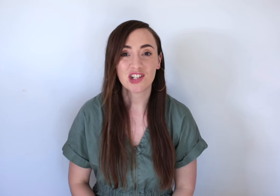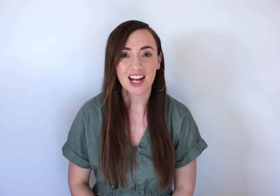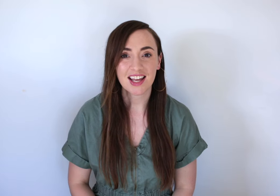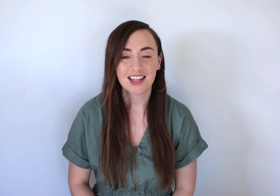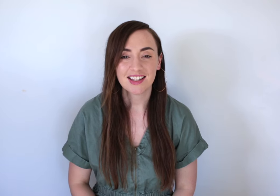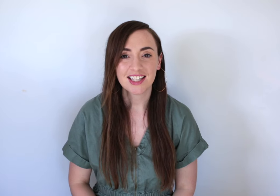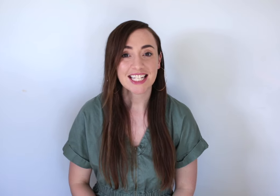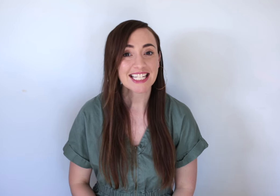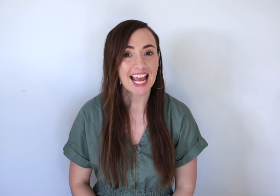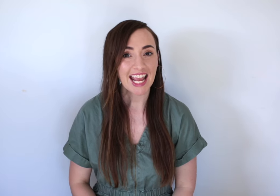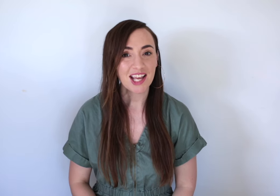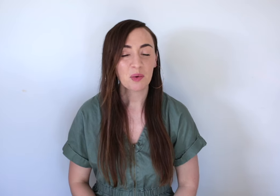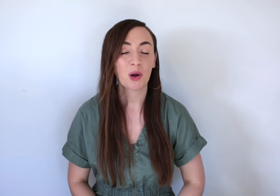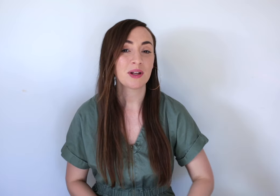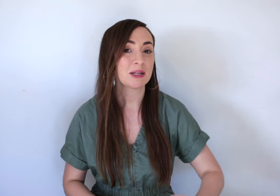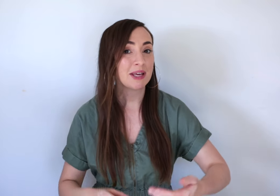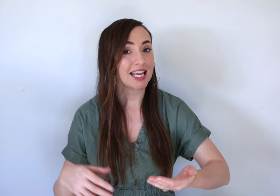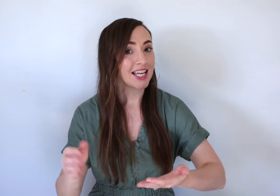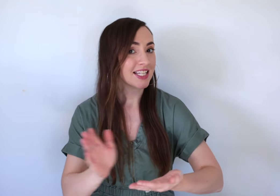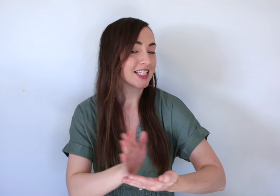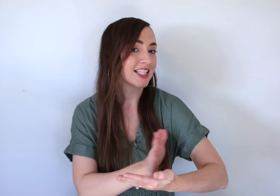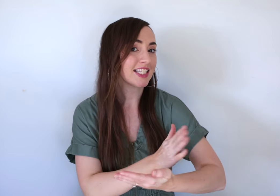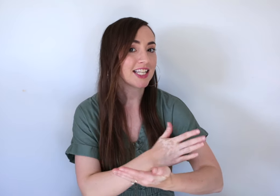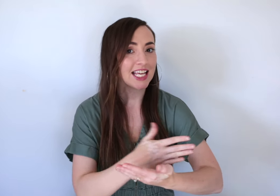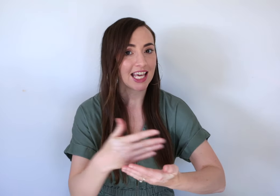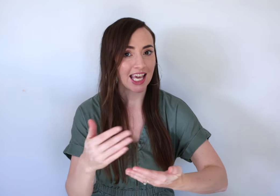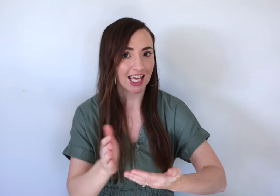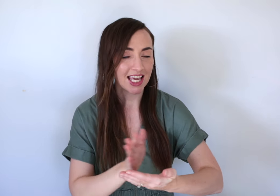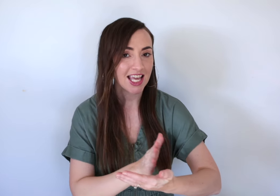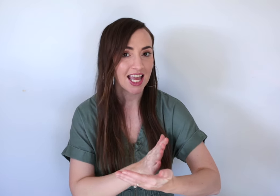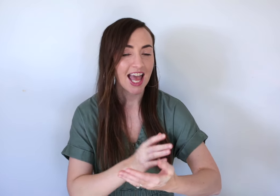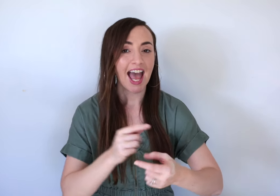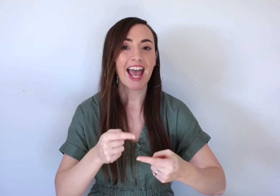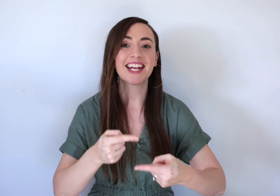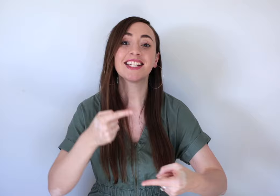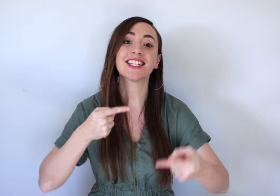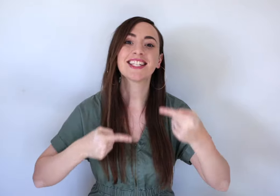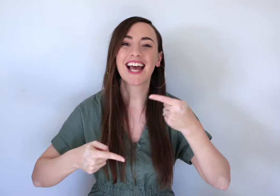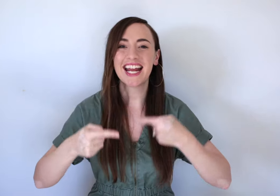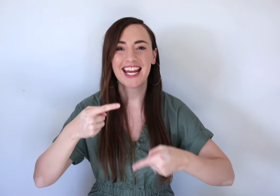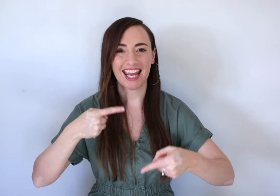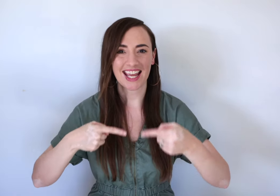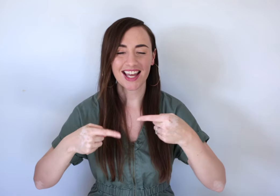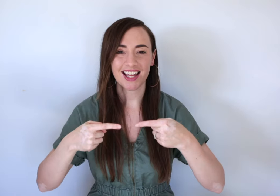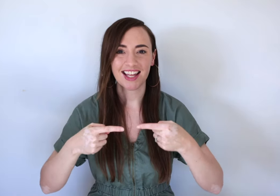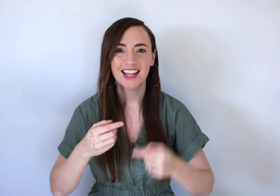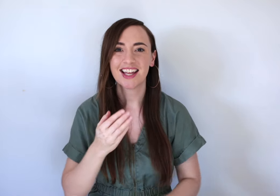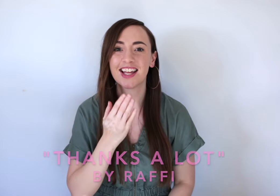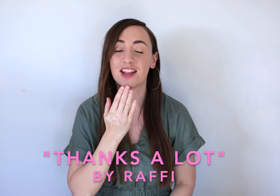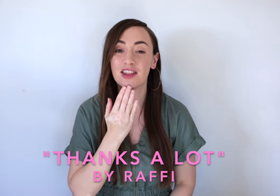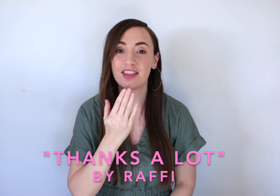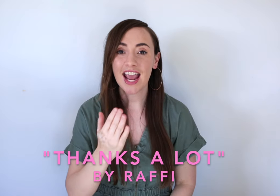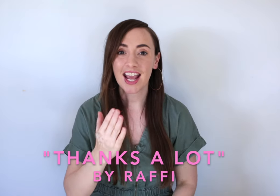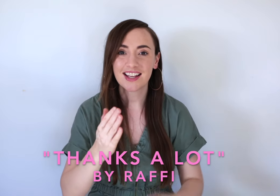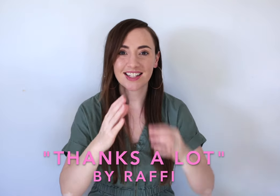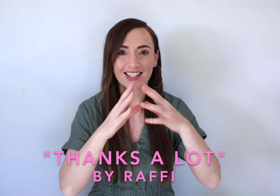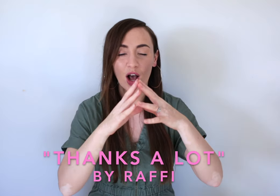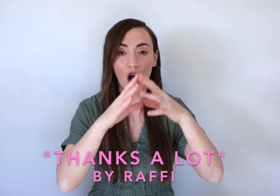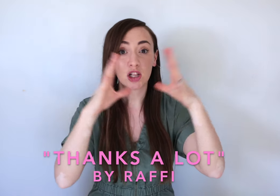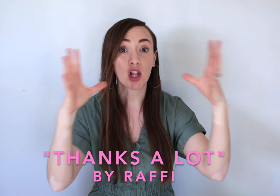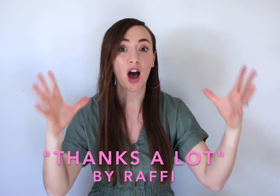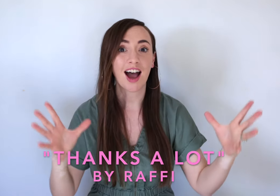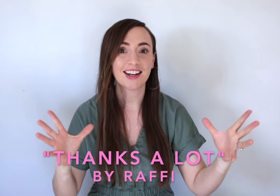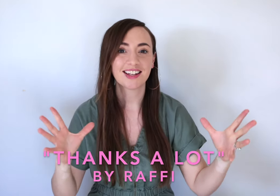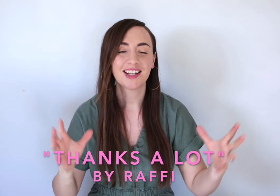Shaina and today we're going to be singing and signing "Thanks a Lot"